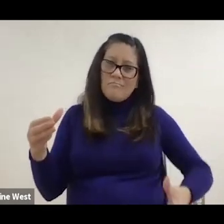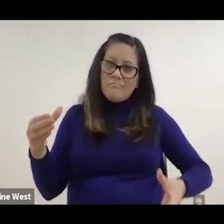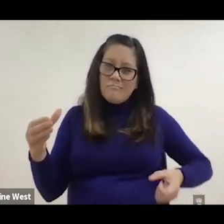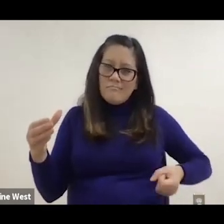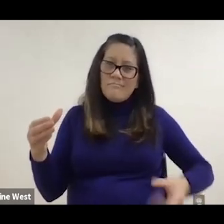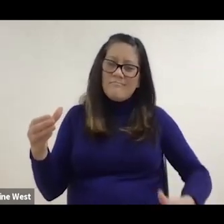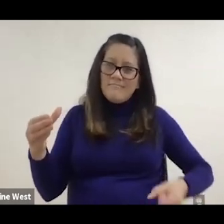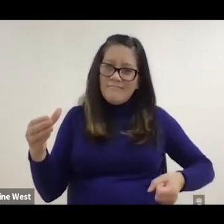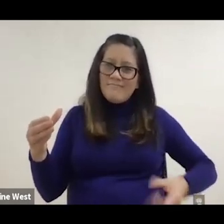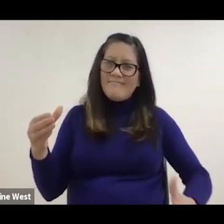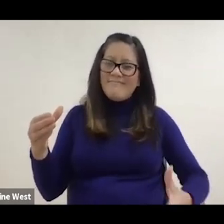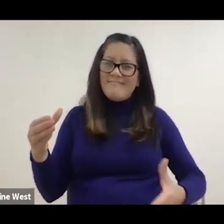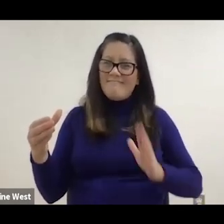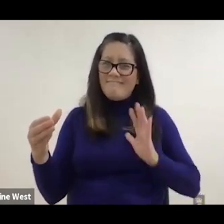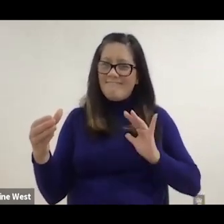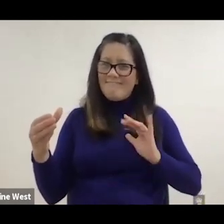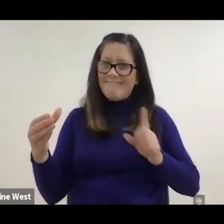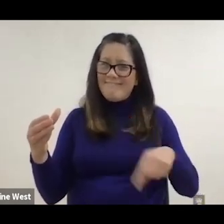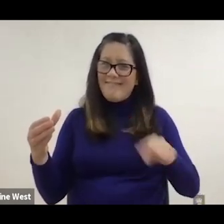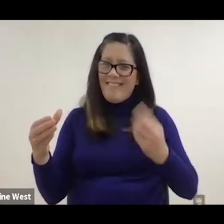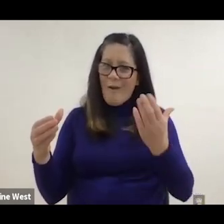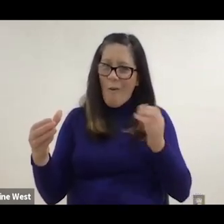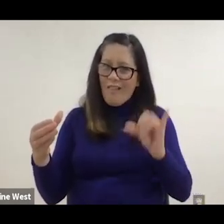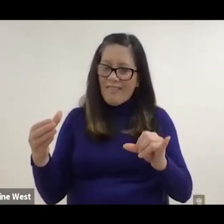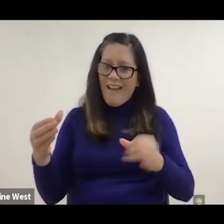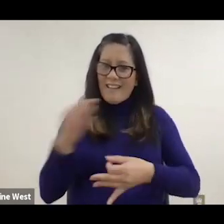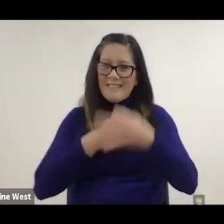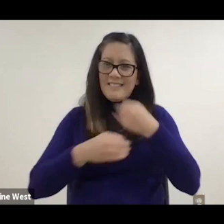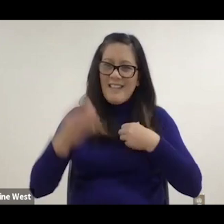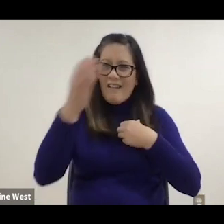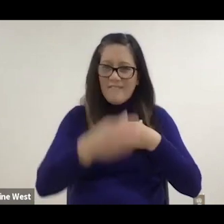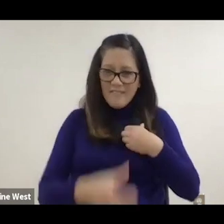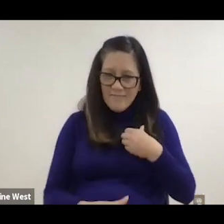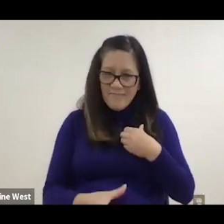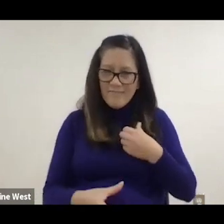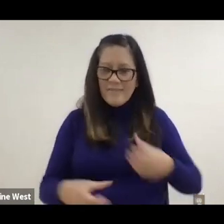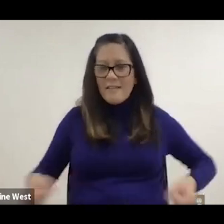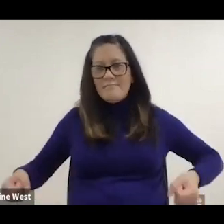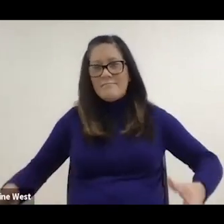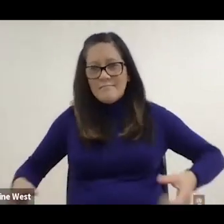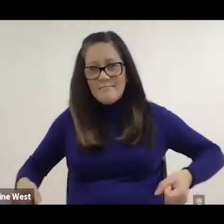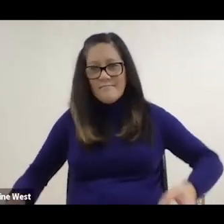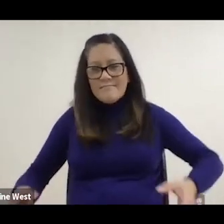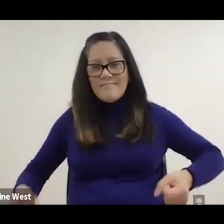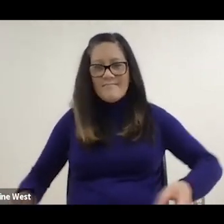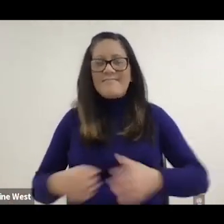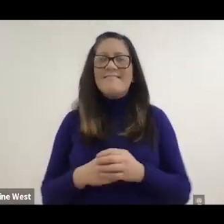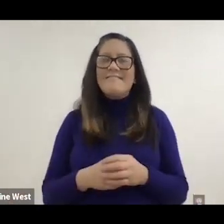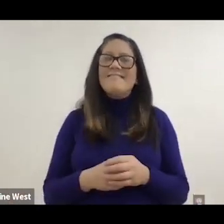Rather than place the Cup on their lap, move. So even when you have a lot of experience,